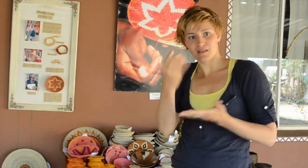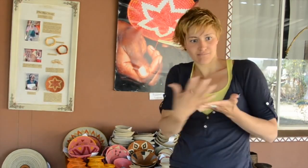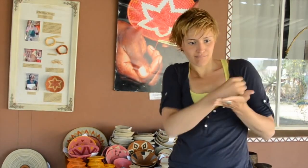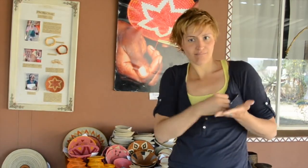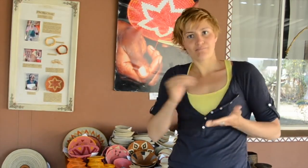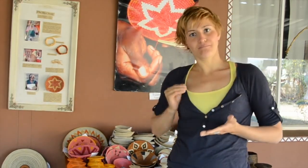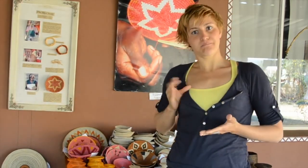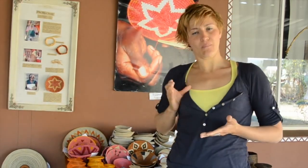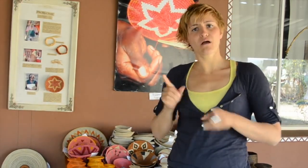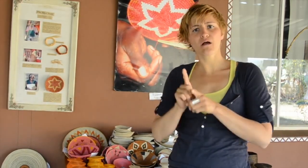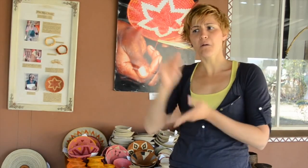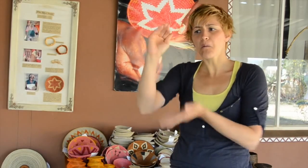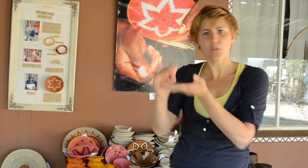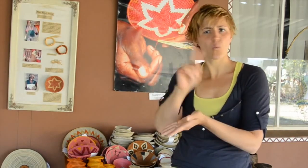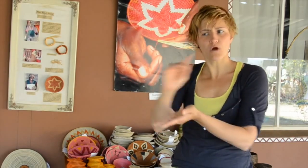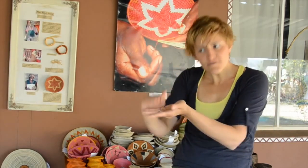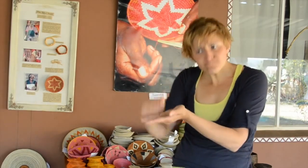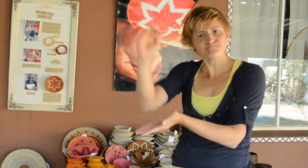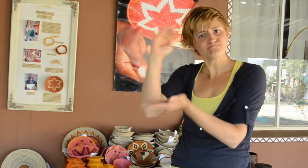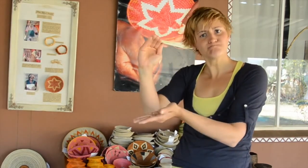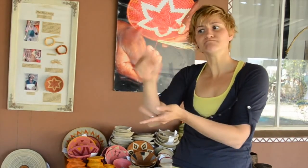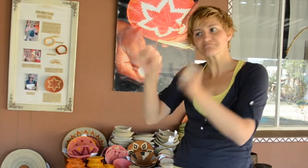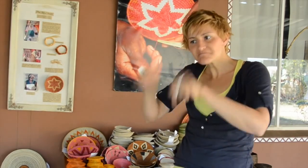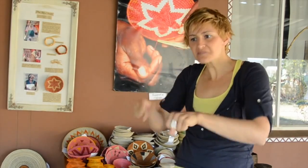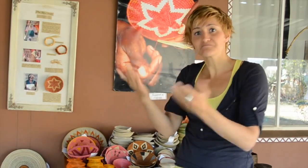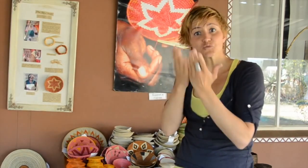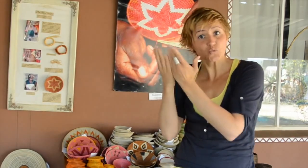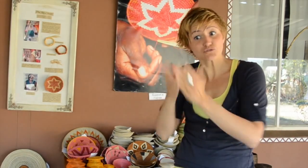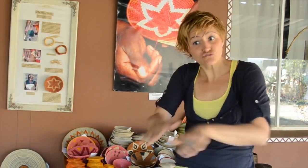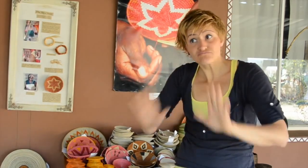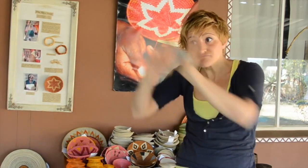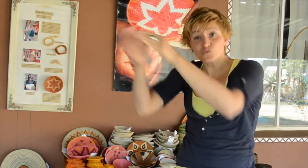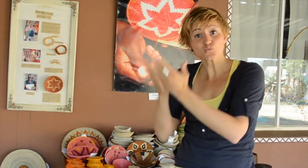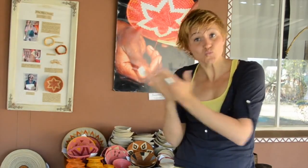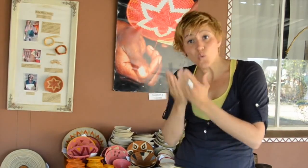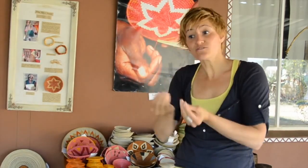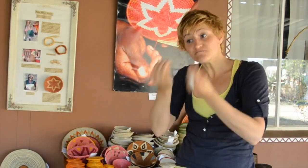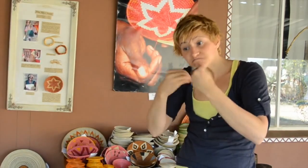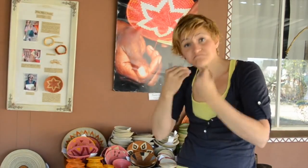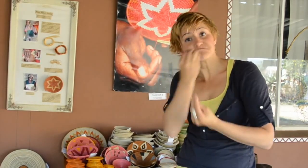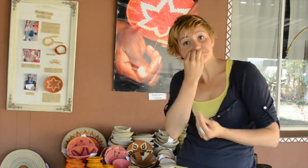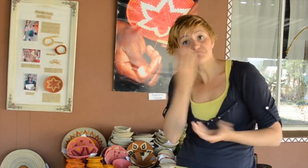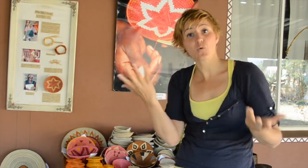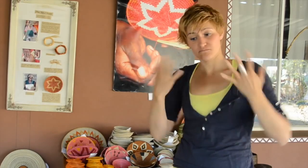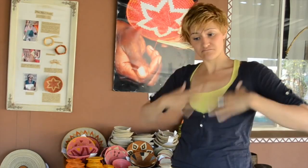develop self-esteem to support their families, send their children to school and many more options.